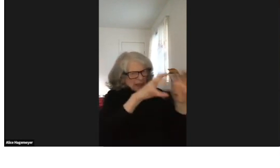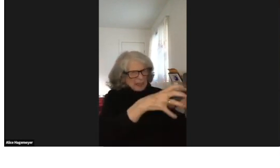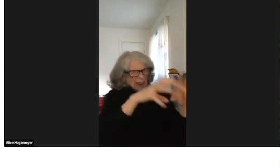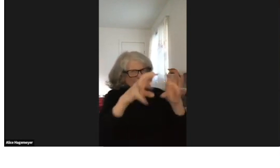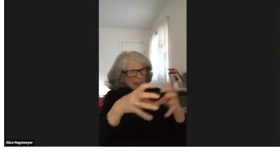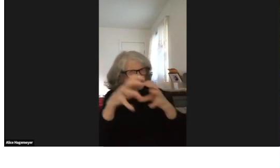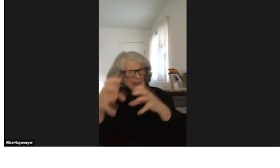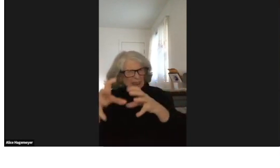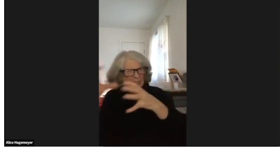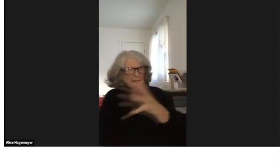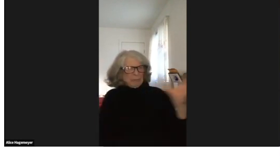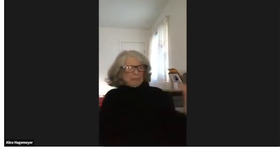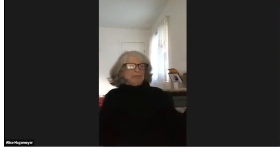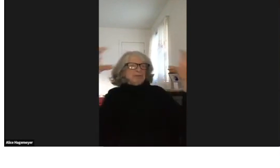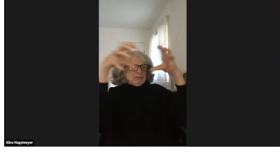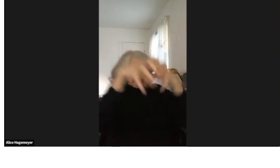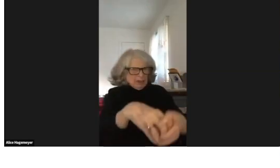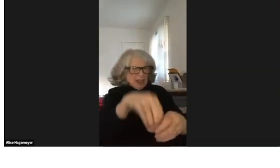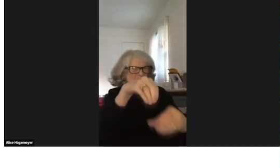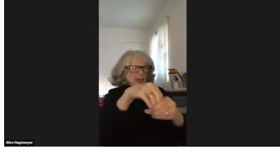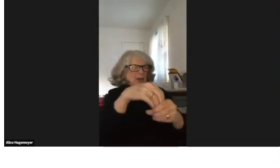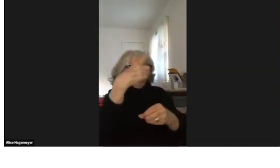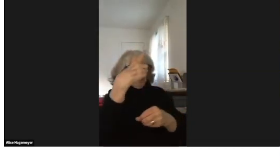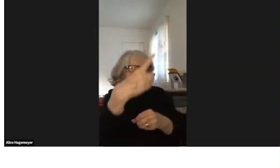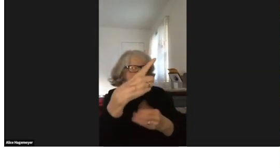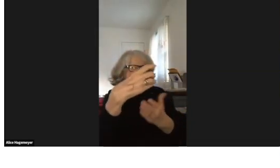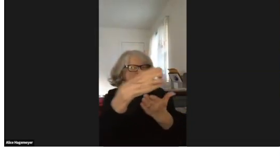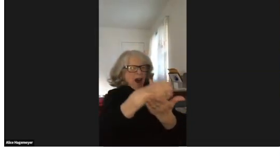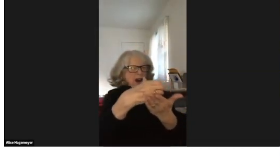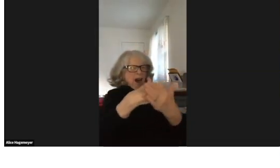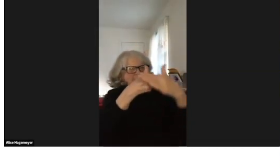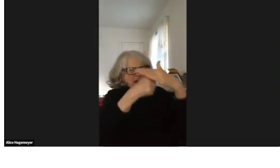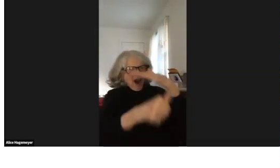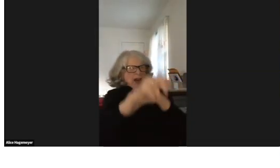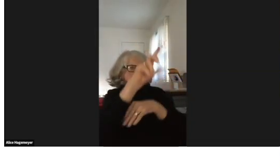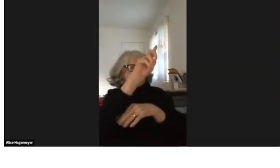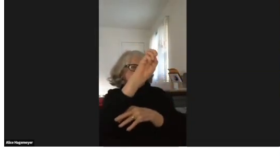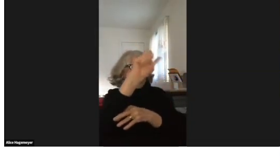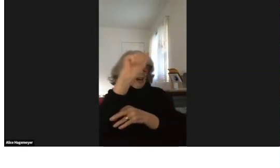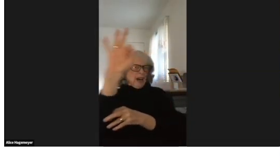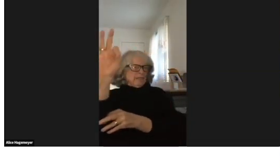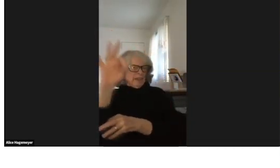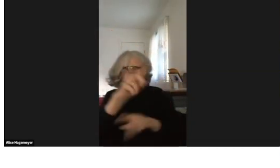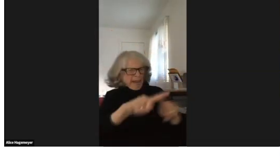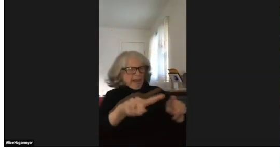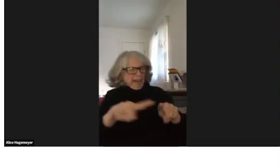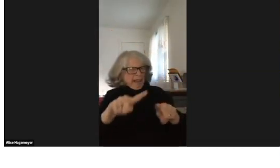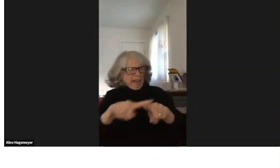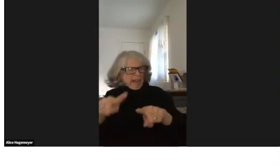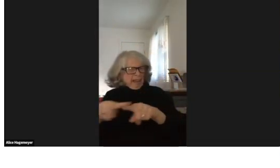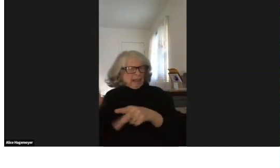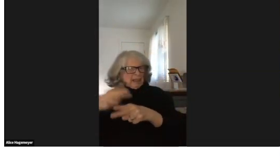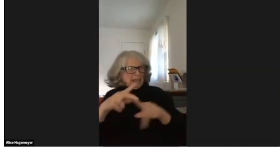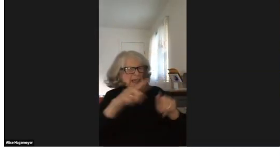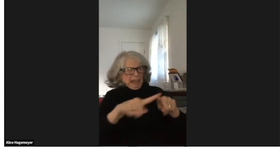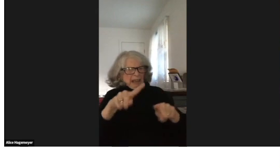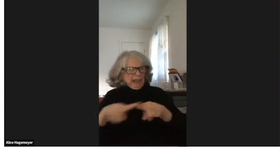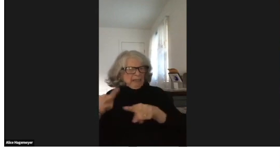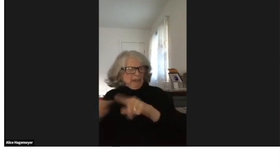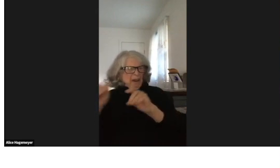and I was wondering how are we going to categorize all of these collections under the single collection of deaf.